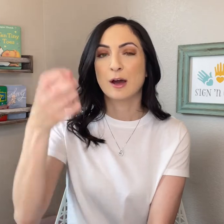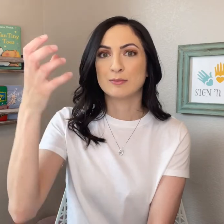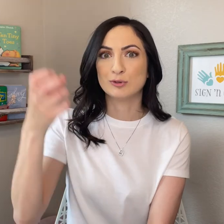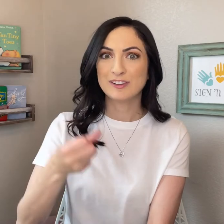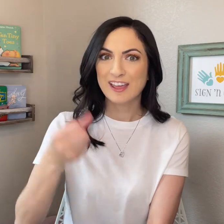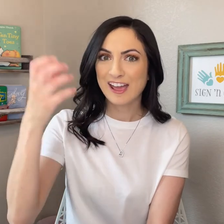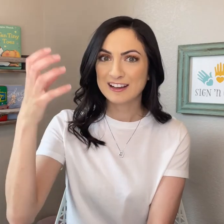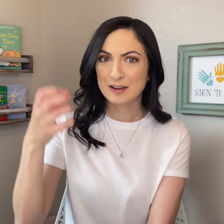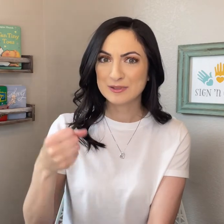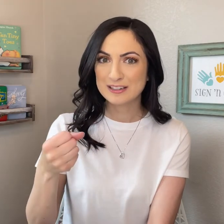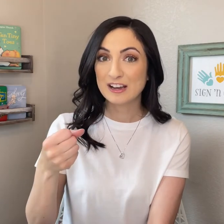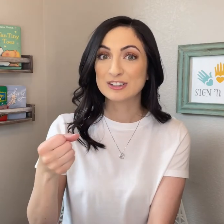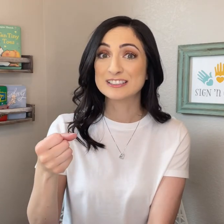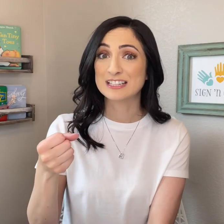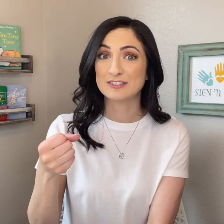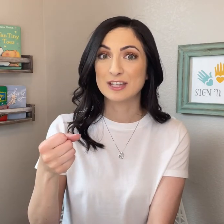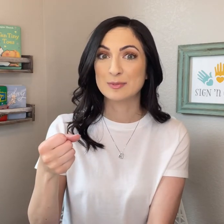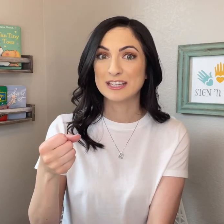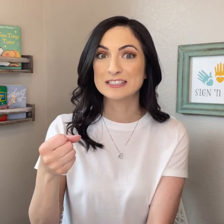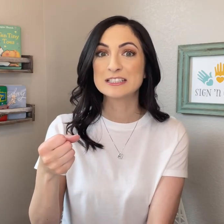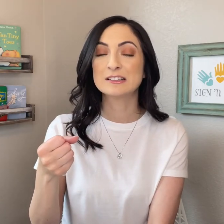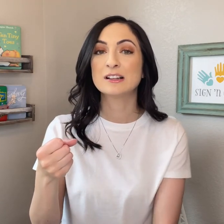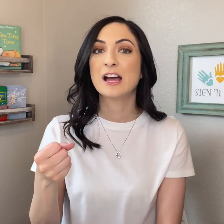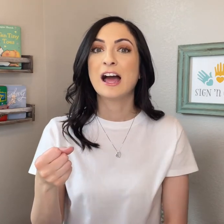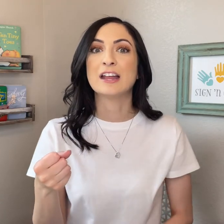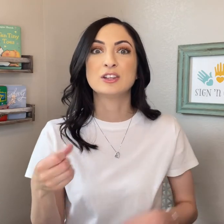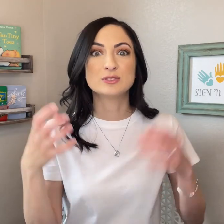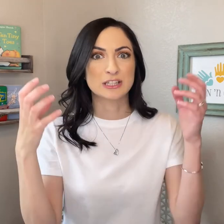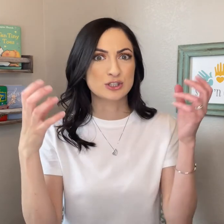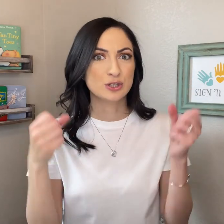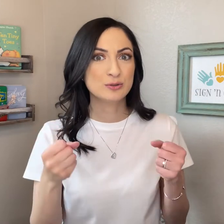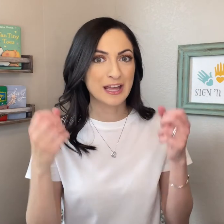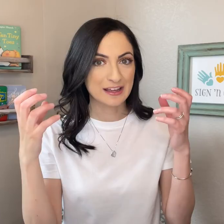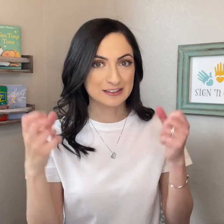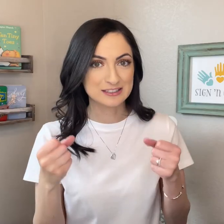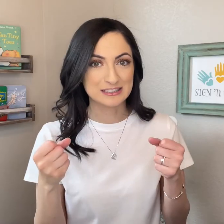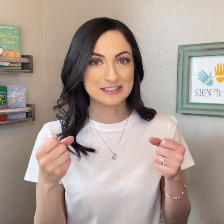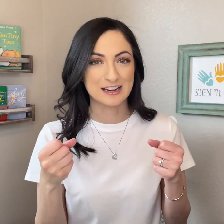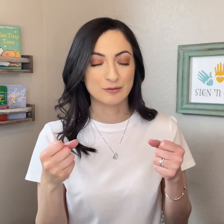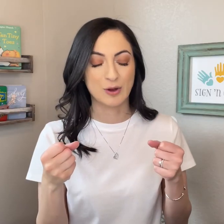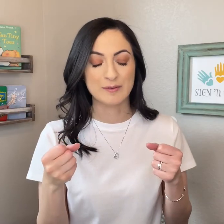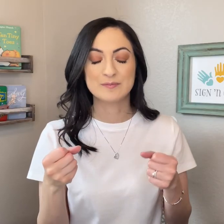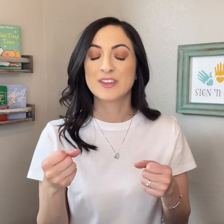moving the hand up and down instead of keeping it still, and using two hands instead of one.